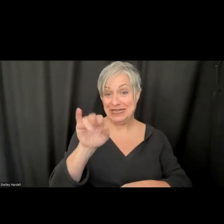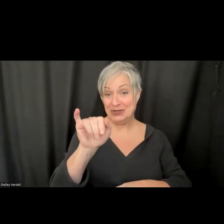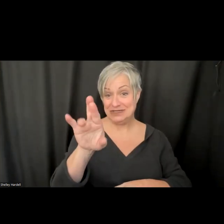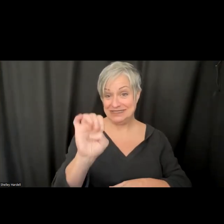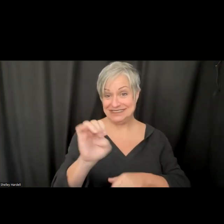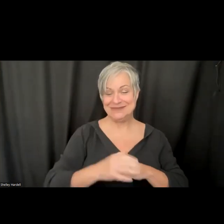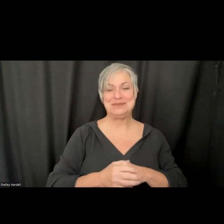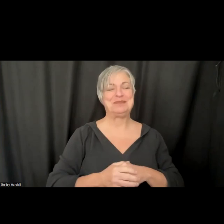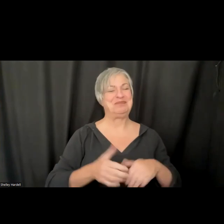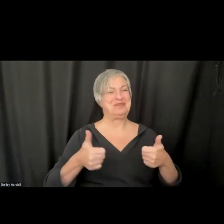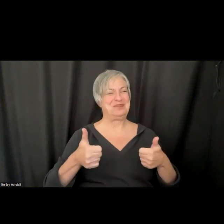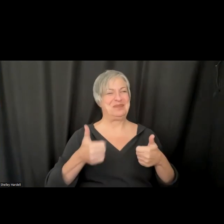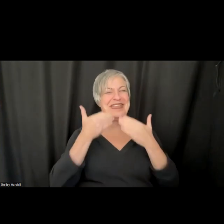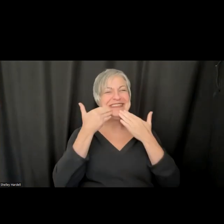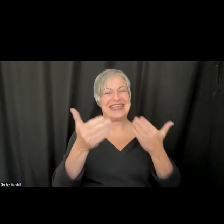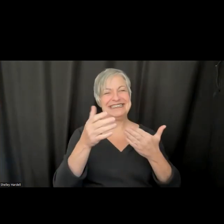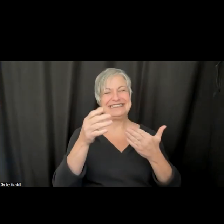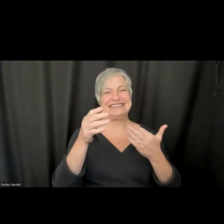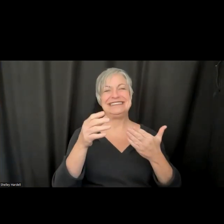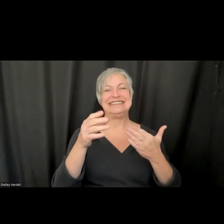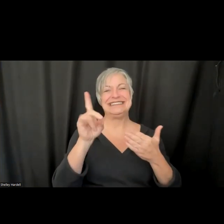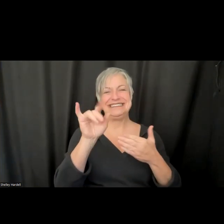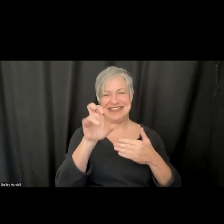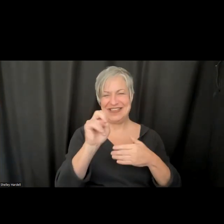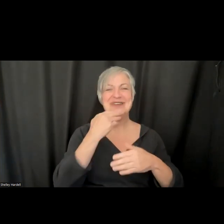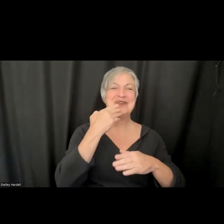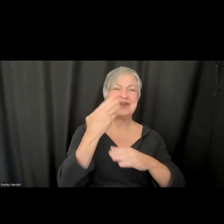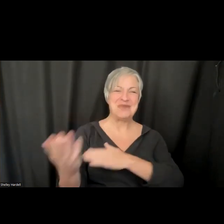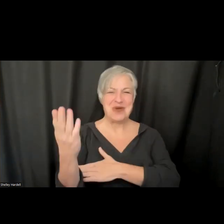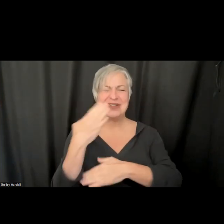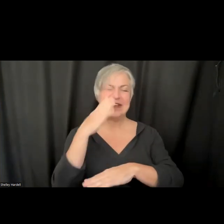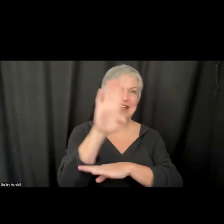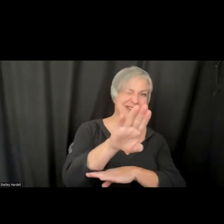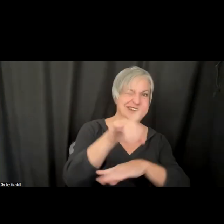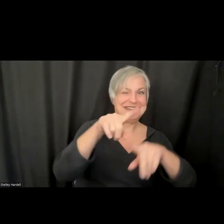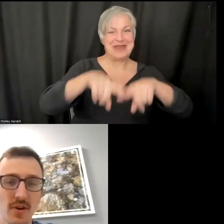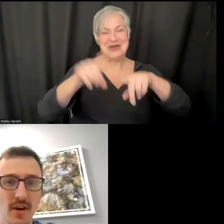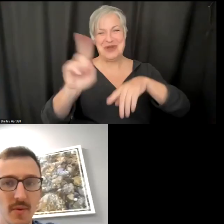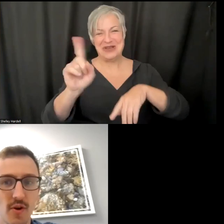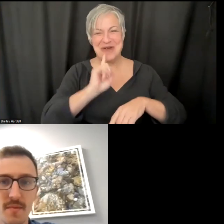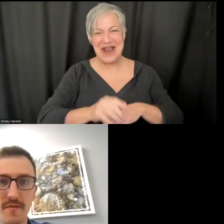Dylan. Good morning and afternoon, depending where you are in the states. My name is Peirce Clark, the program